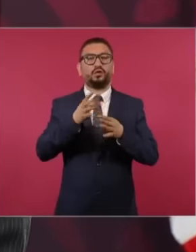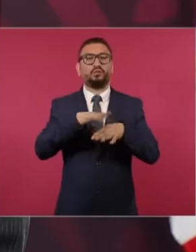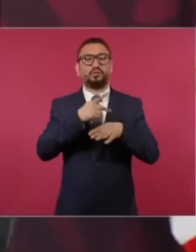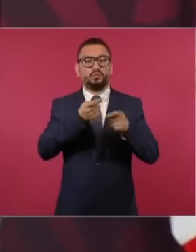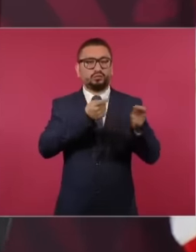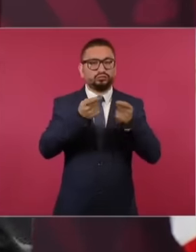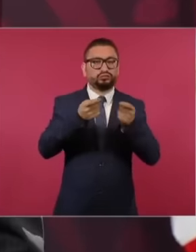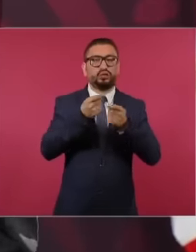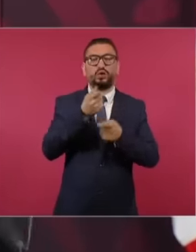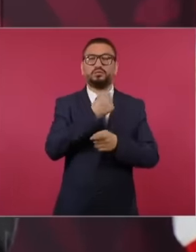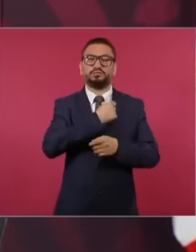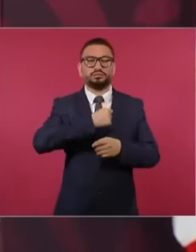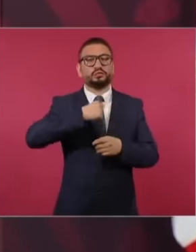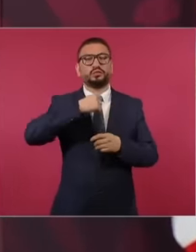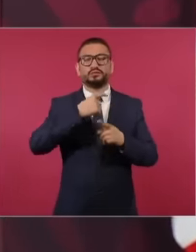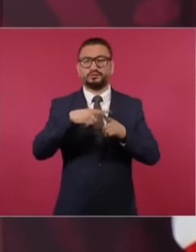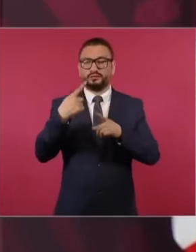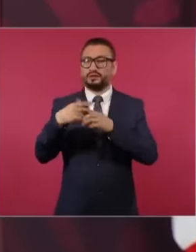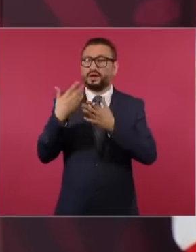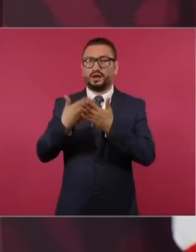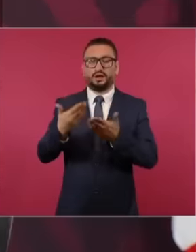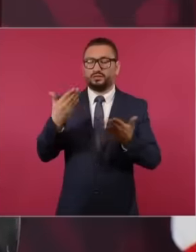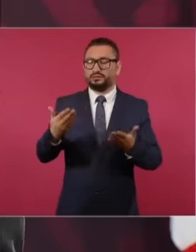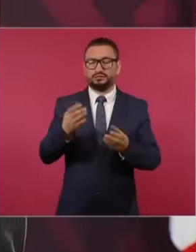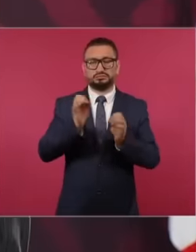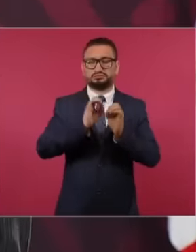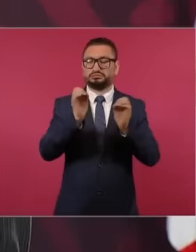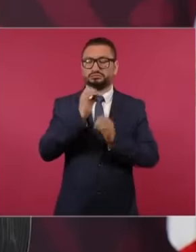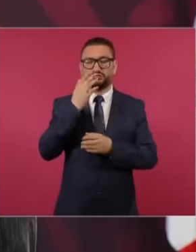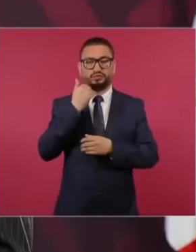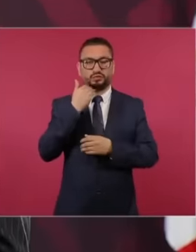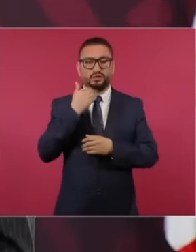but Now it is not like that and they give them bad